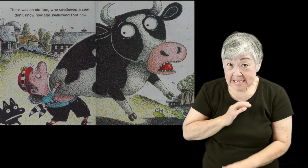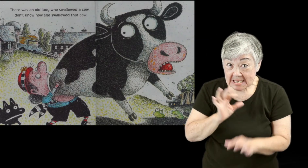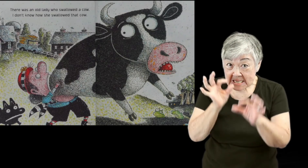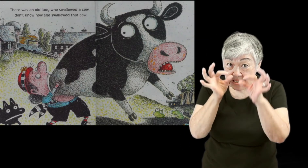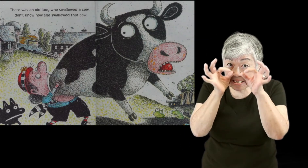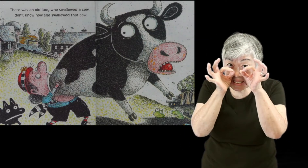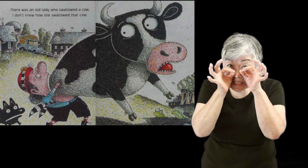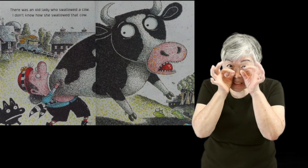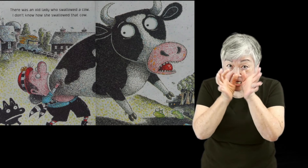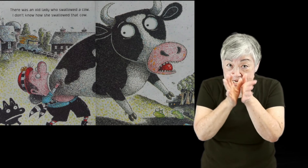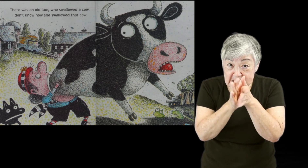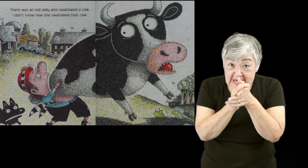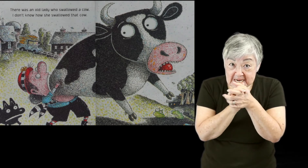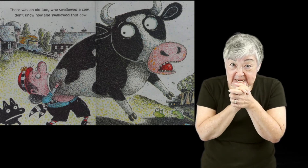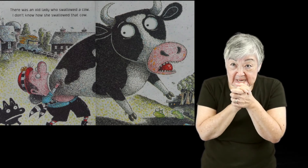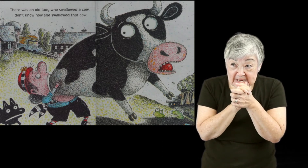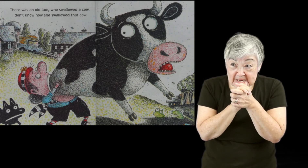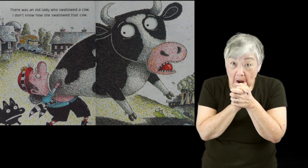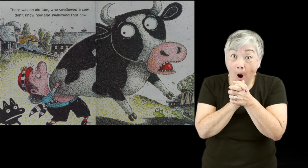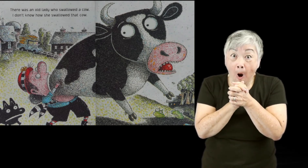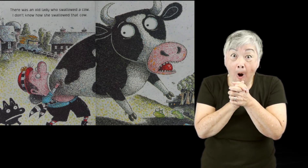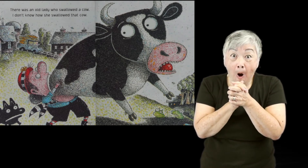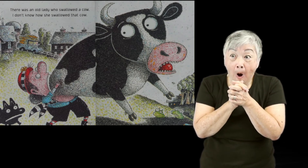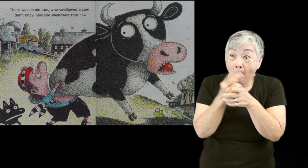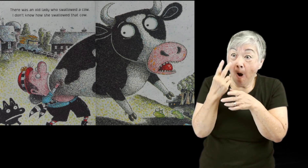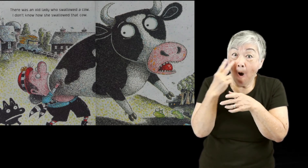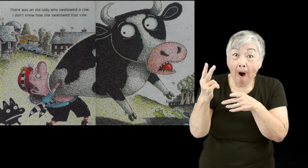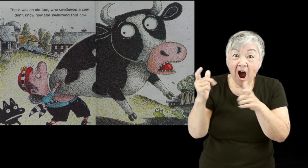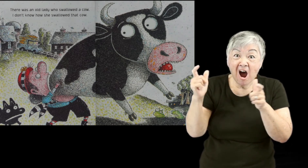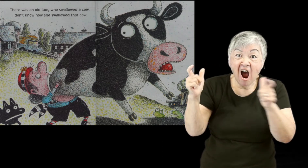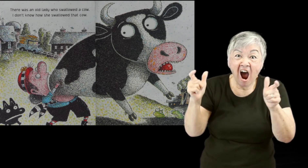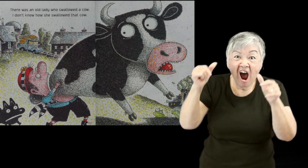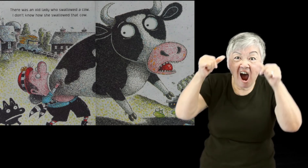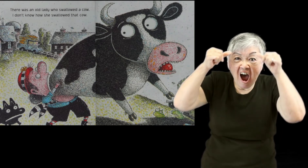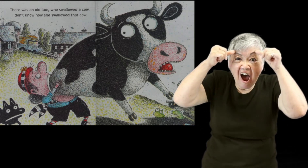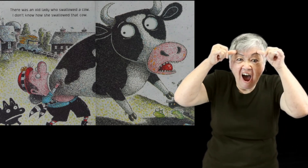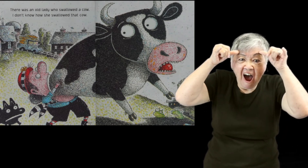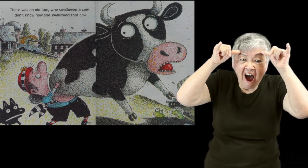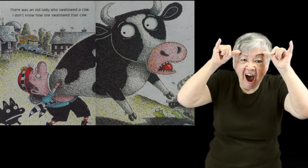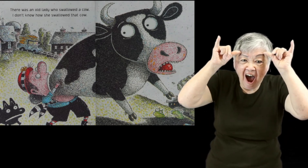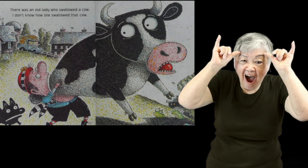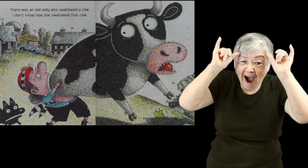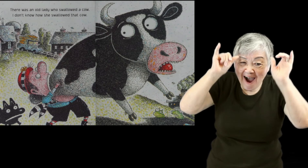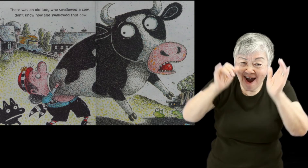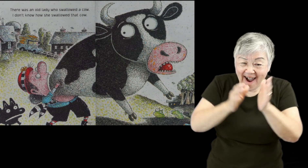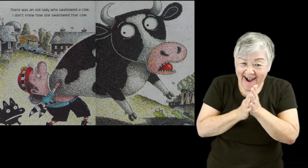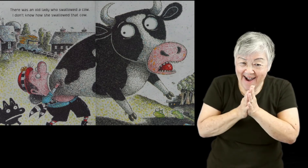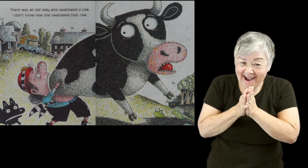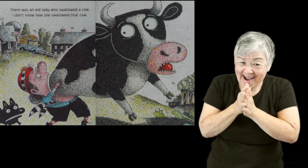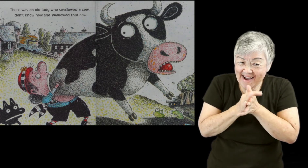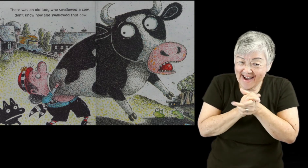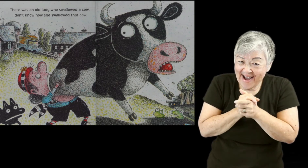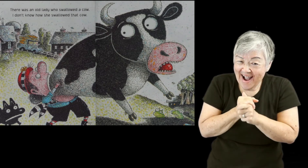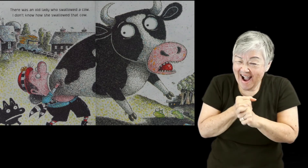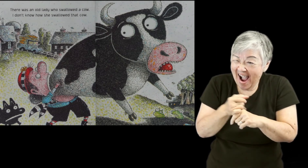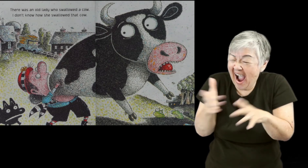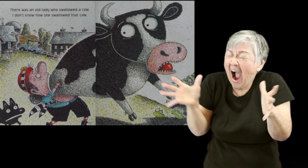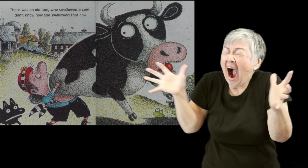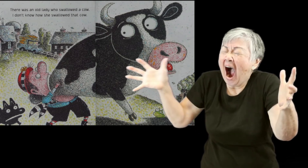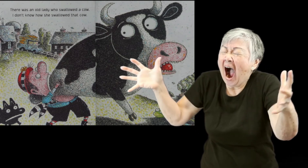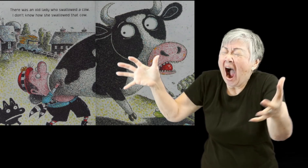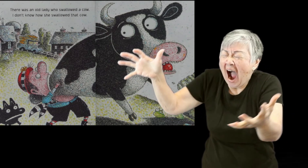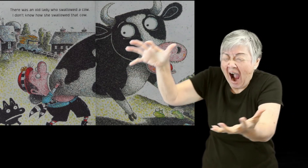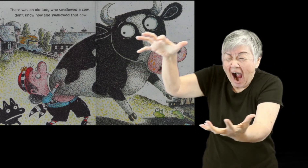There was an old lady who swallowed a cow.